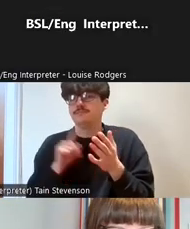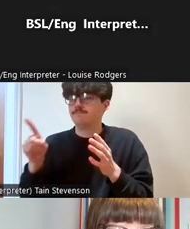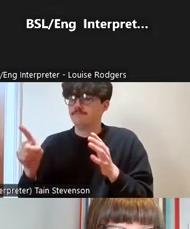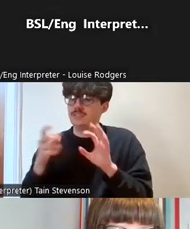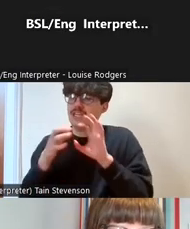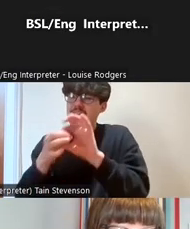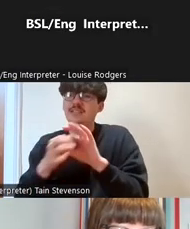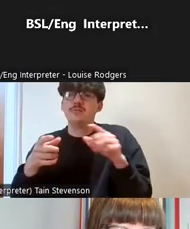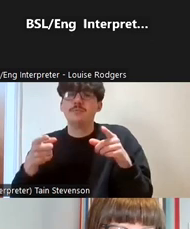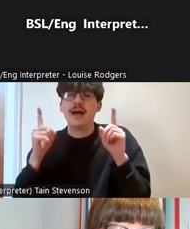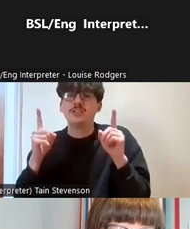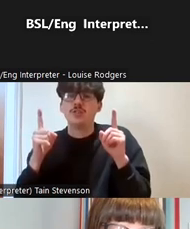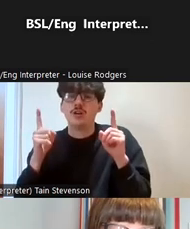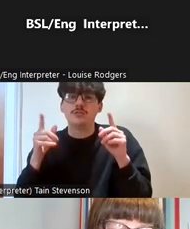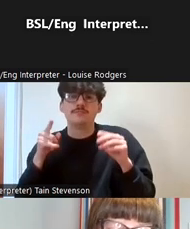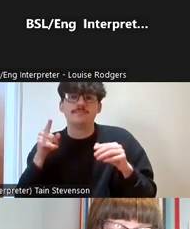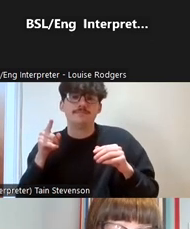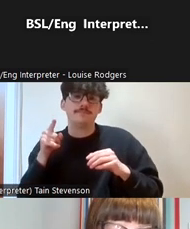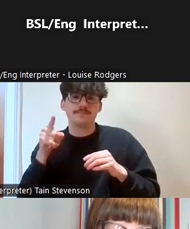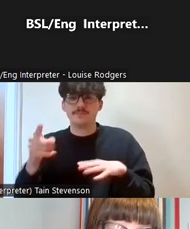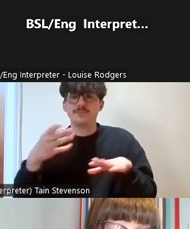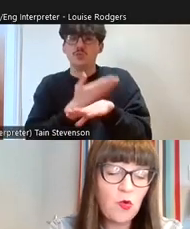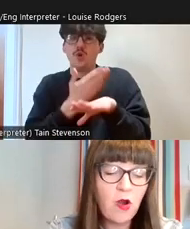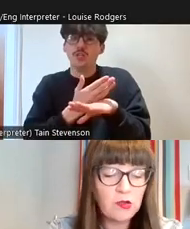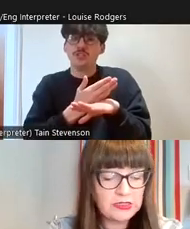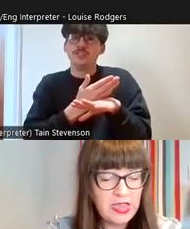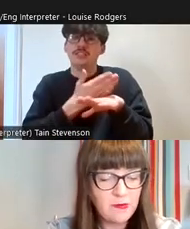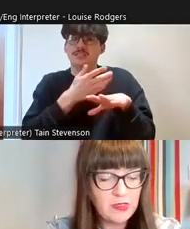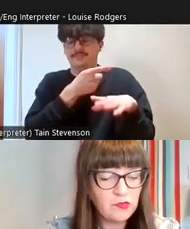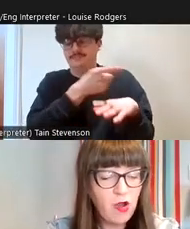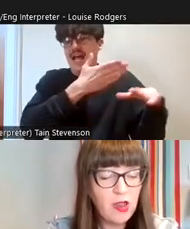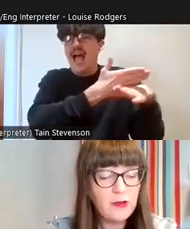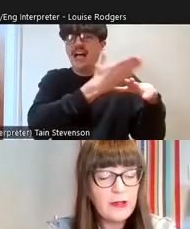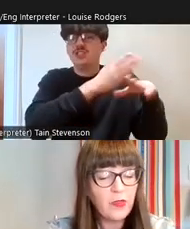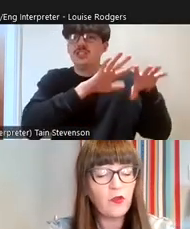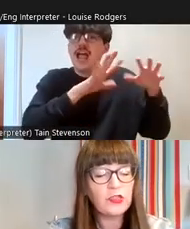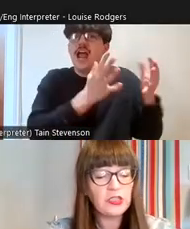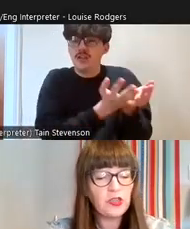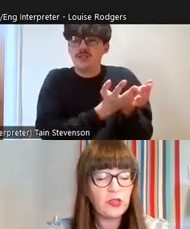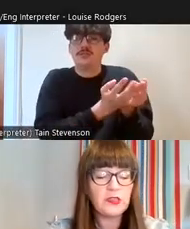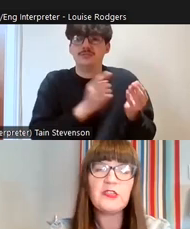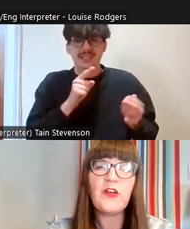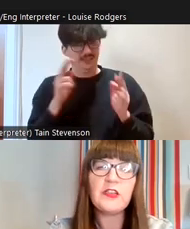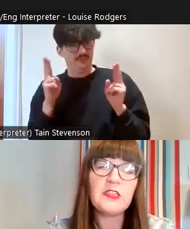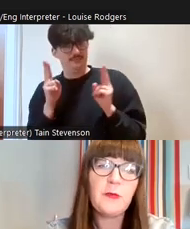and works on Action Earth and it's a small grant scheme that's run across Scotland that's funded